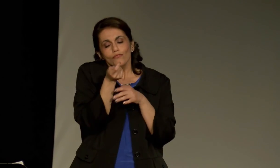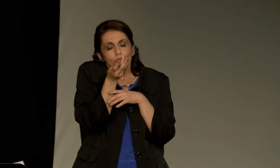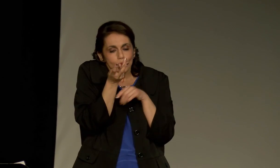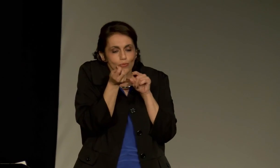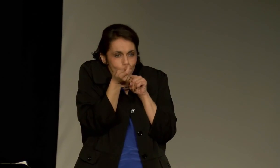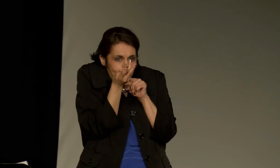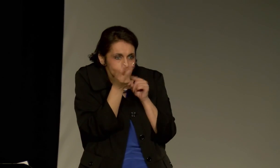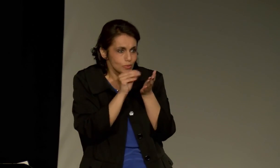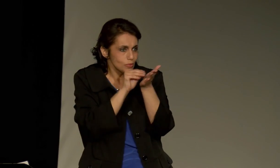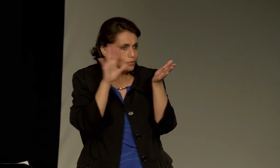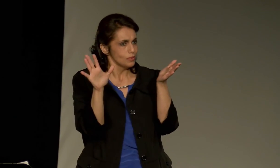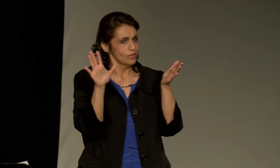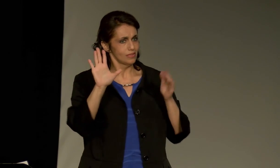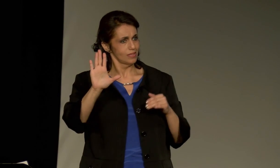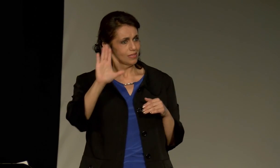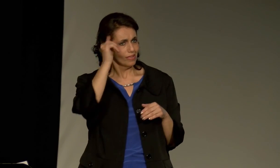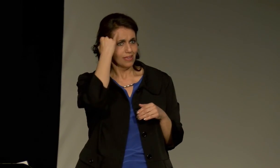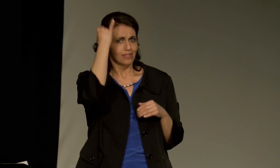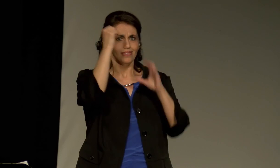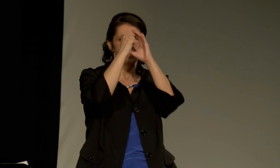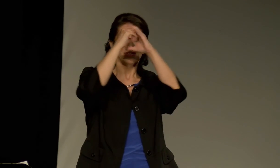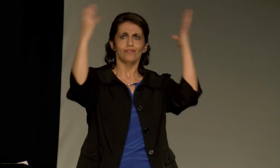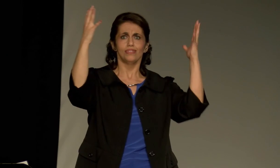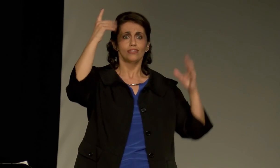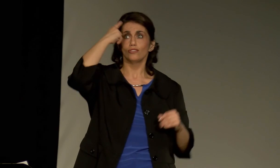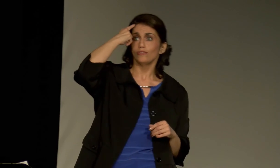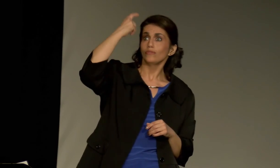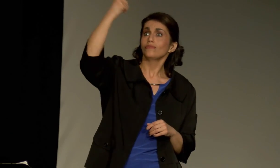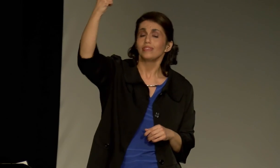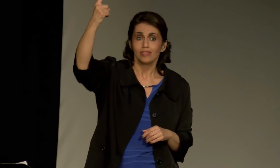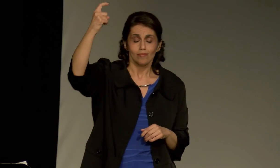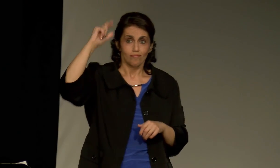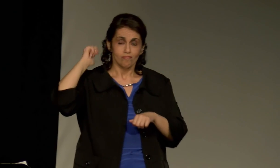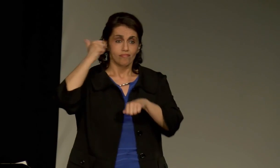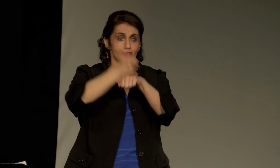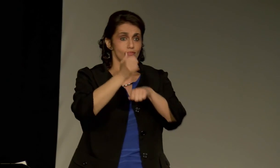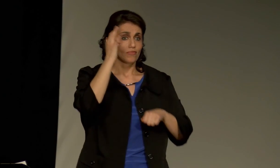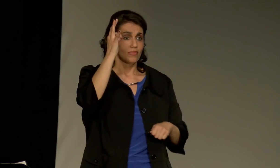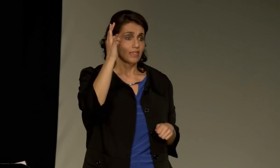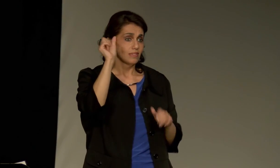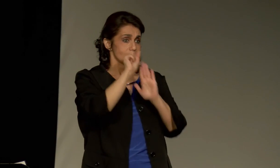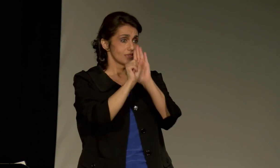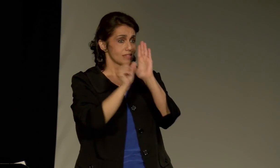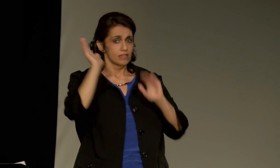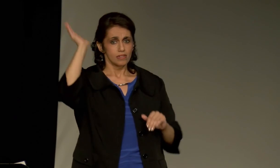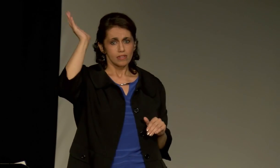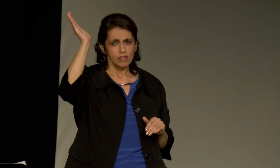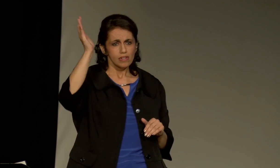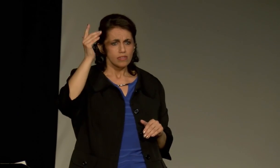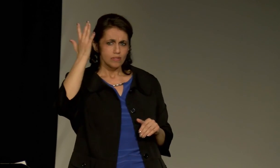When Brianne and I met, she told me this whole concept of Fresno State talks came from the